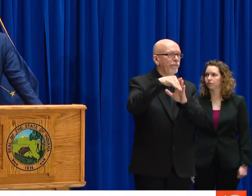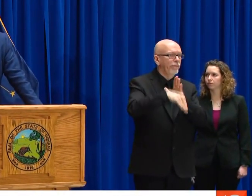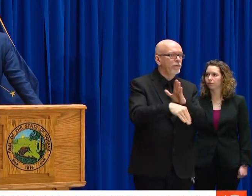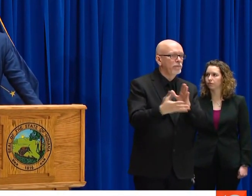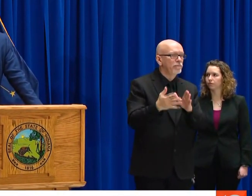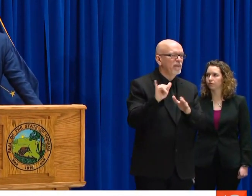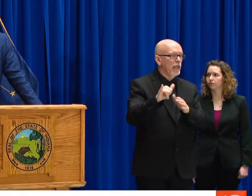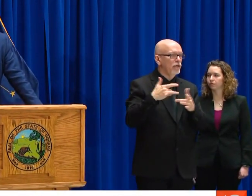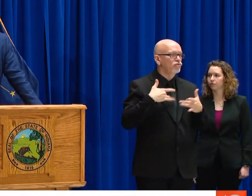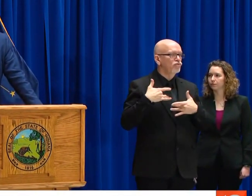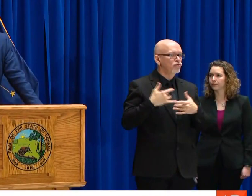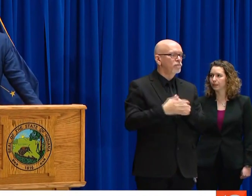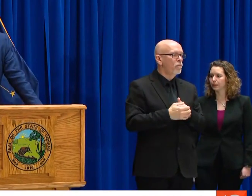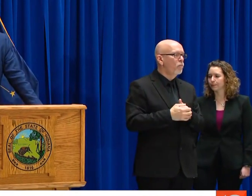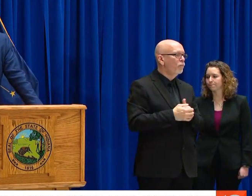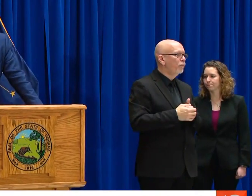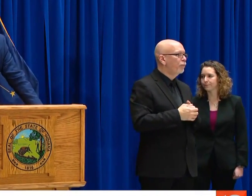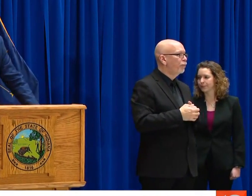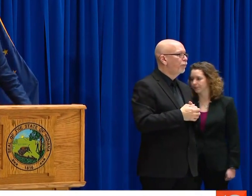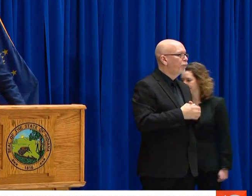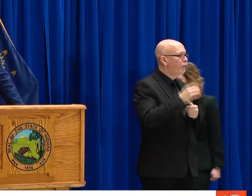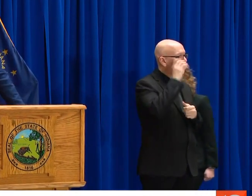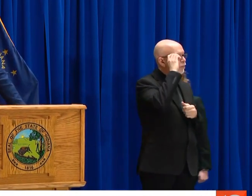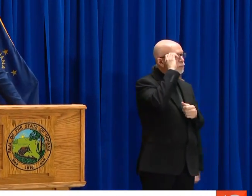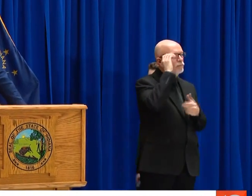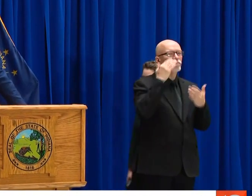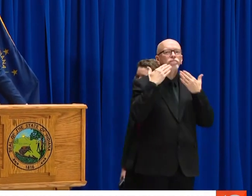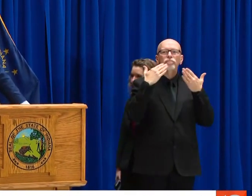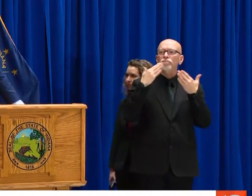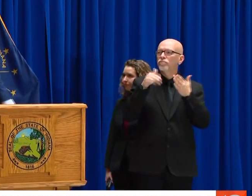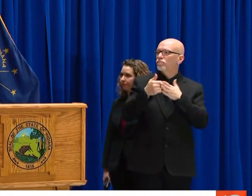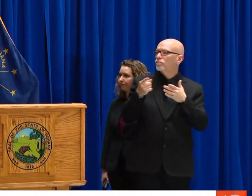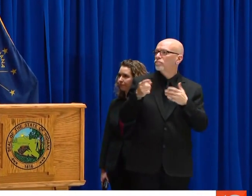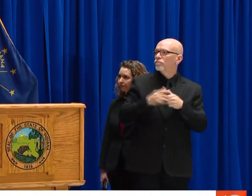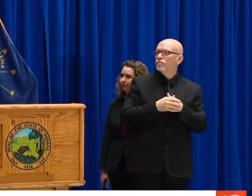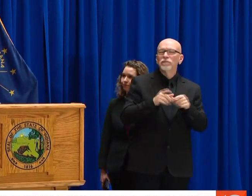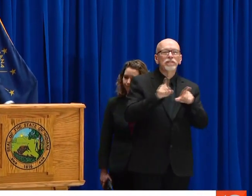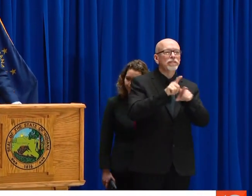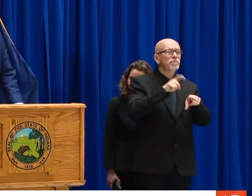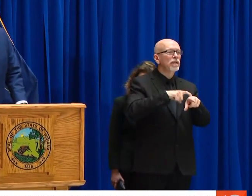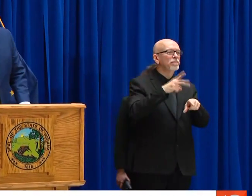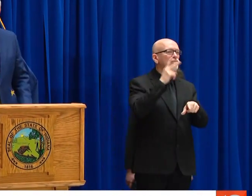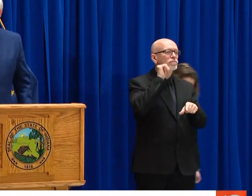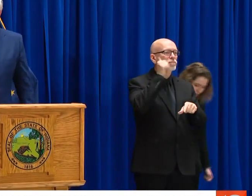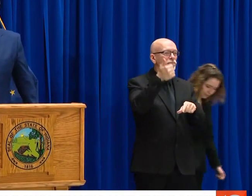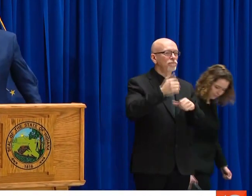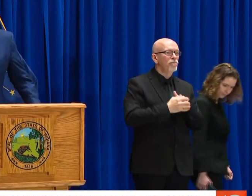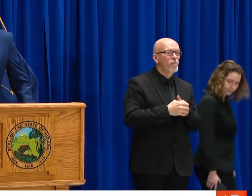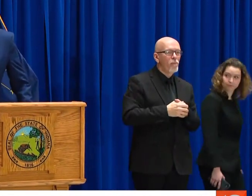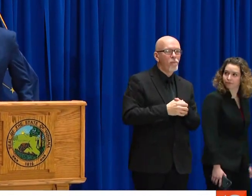STATE OF INDIANA. TO ADDRESS ON ONE-ON-ONE BASIS.